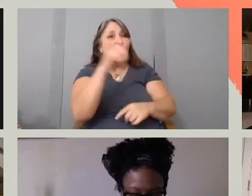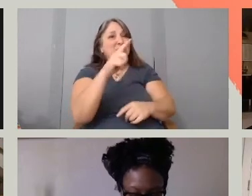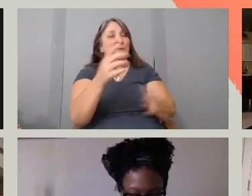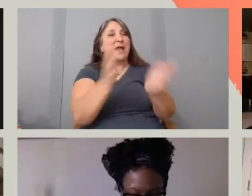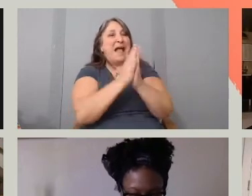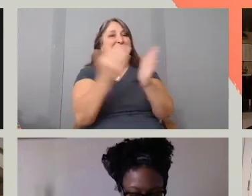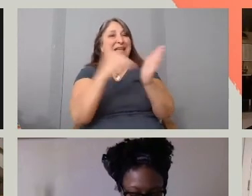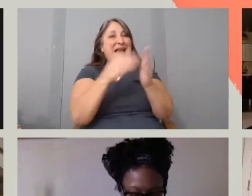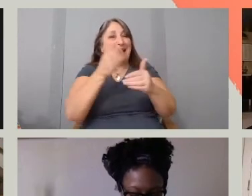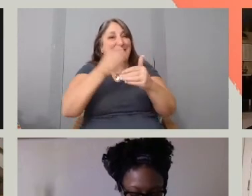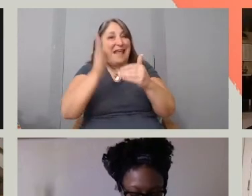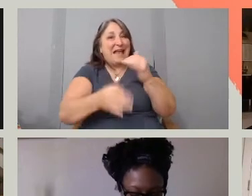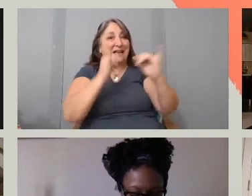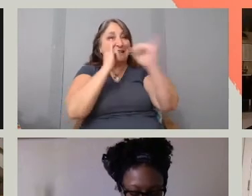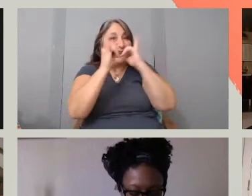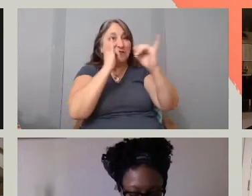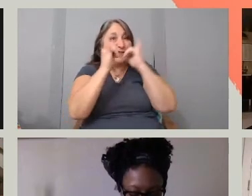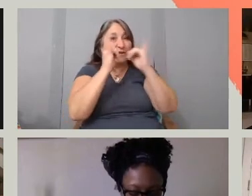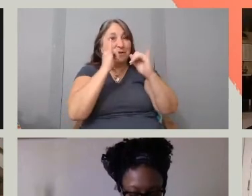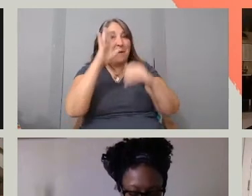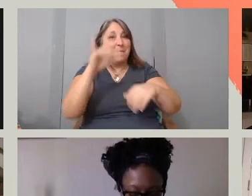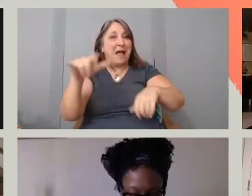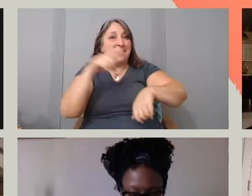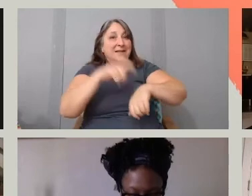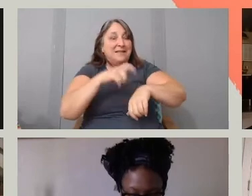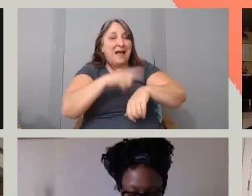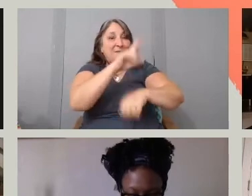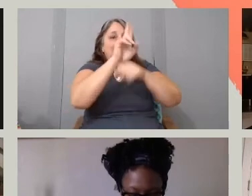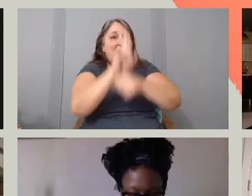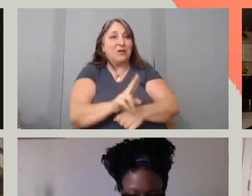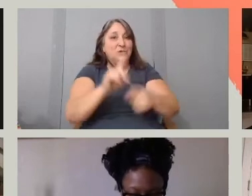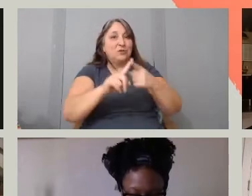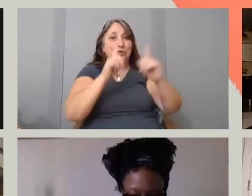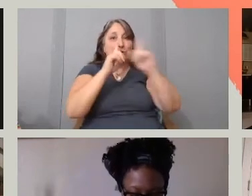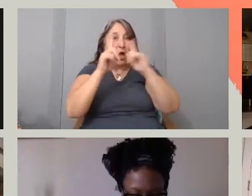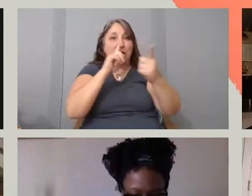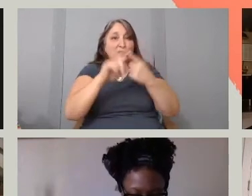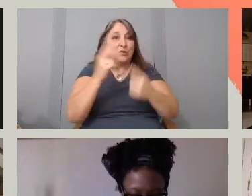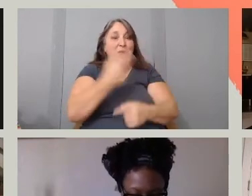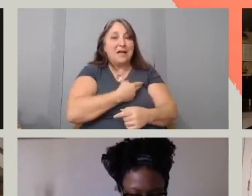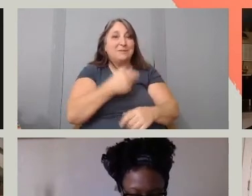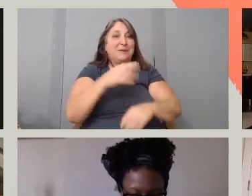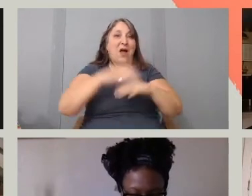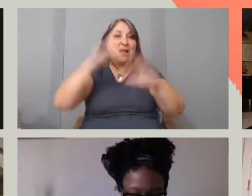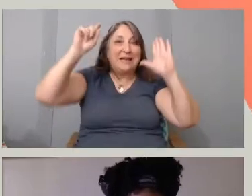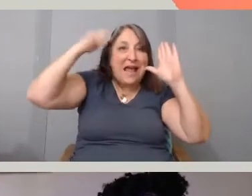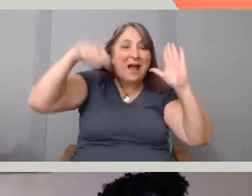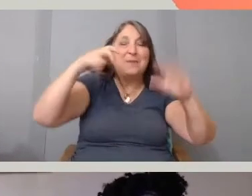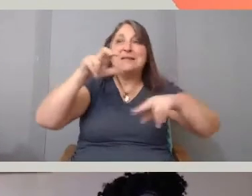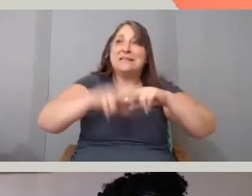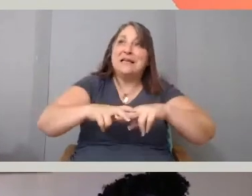And basically by the time that they've gotten used to talking to us and being on camera and just sitting there and answering a million questions,